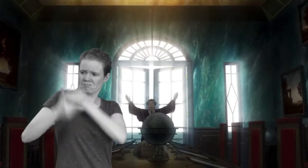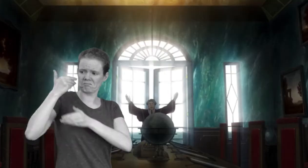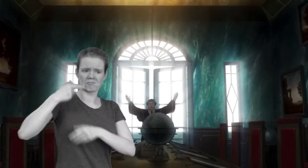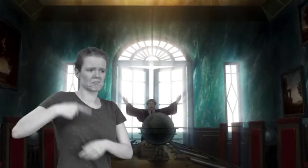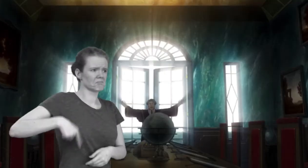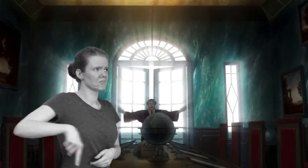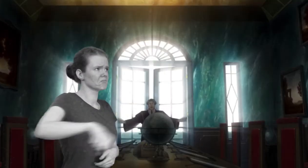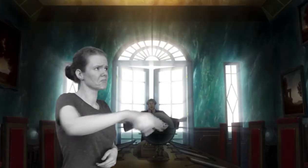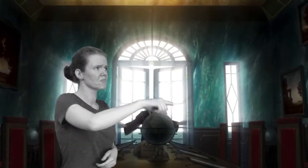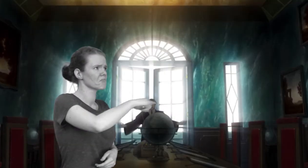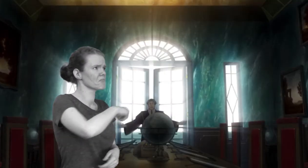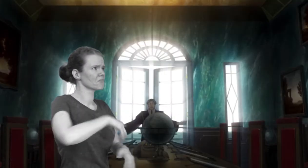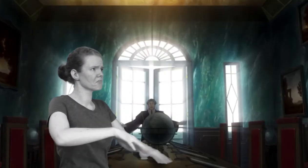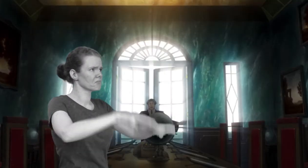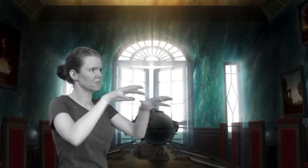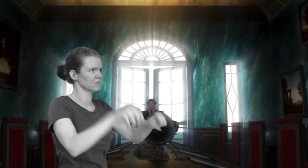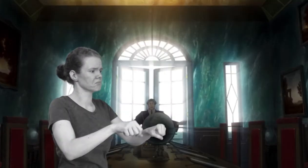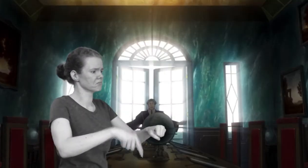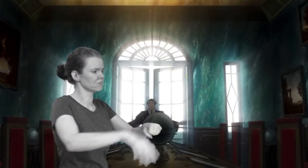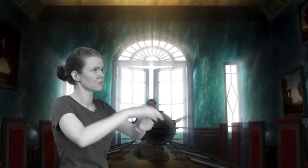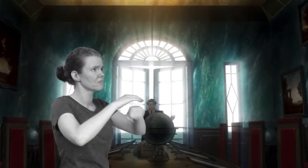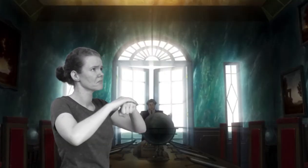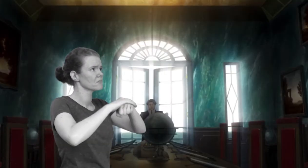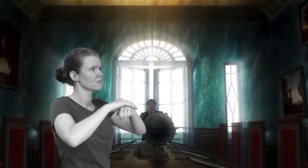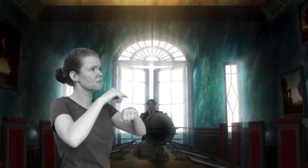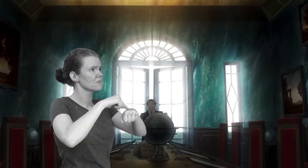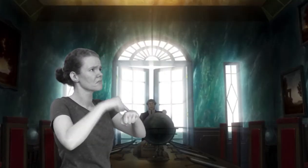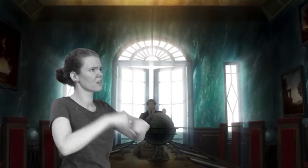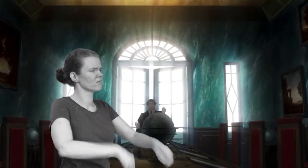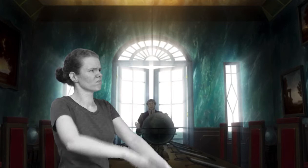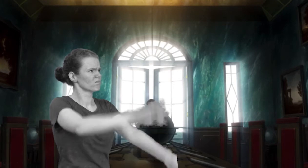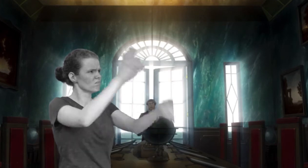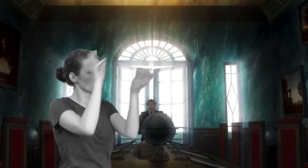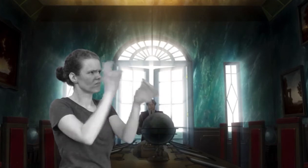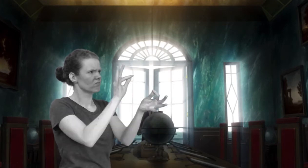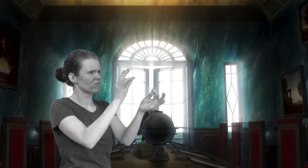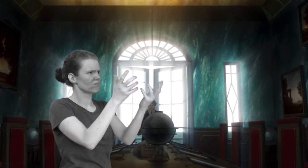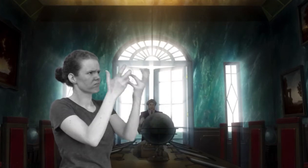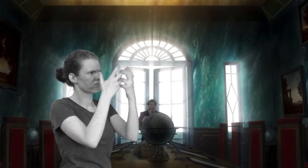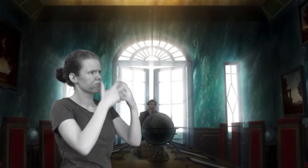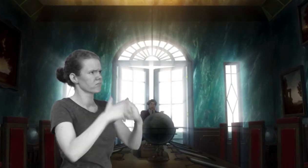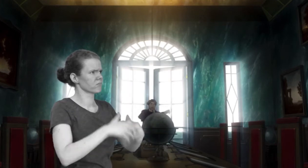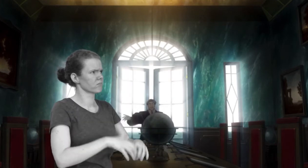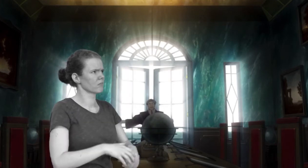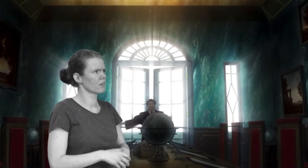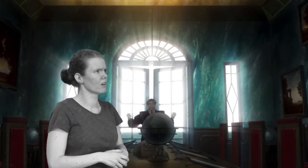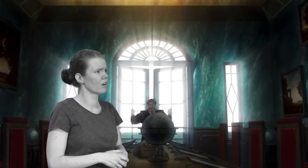We have made Aiga into a perfect society!